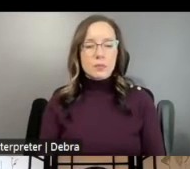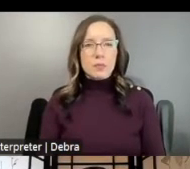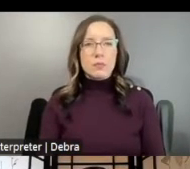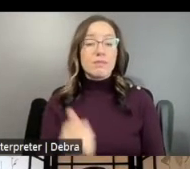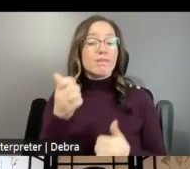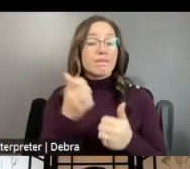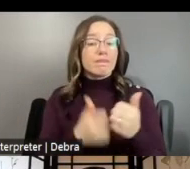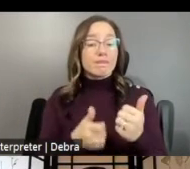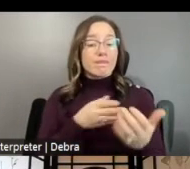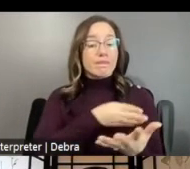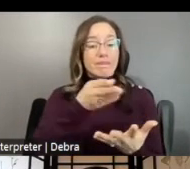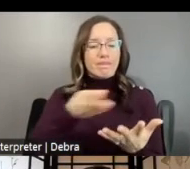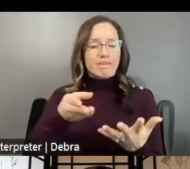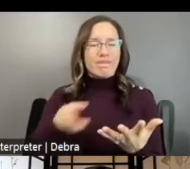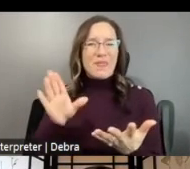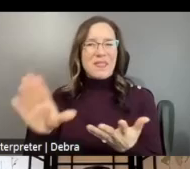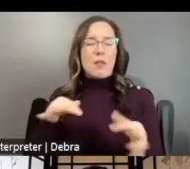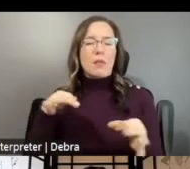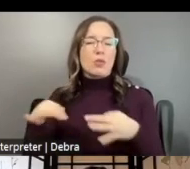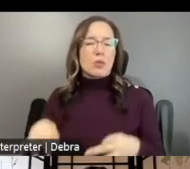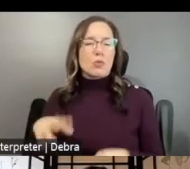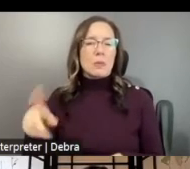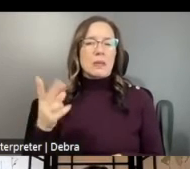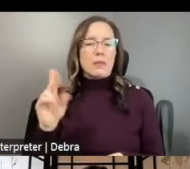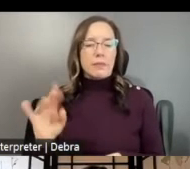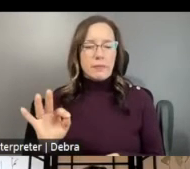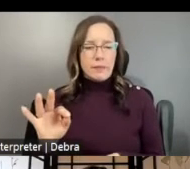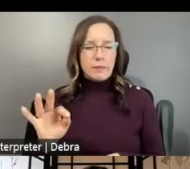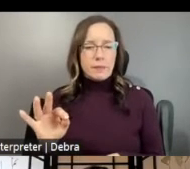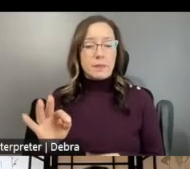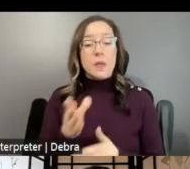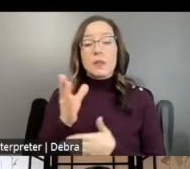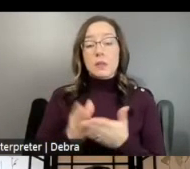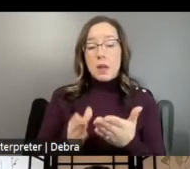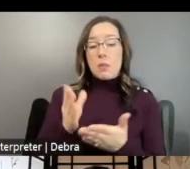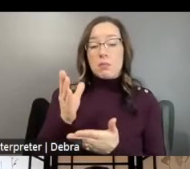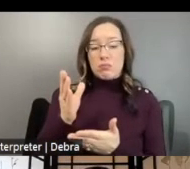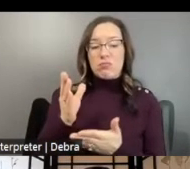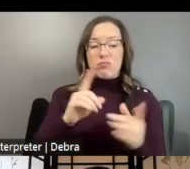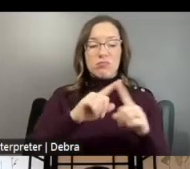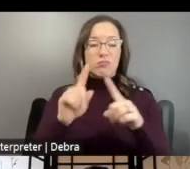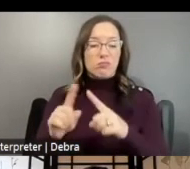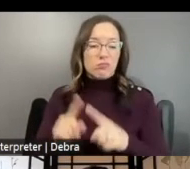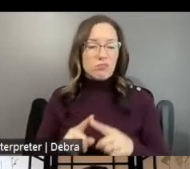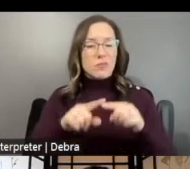THEIR OWN INSTRUCTIONAL PDF. SOME PORTIONS OF THE APPLICATION DIFFER BY DISCIPLINE SO BE SURE